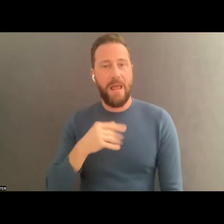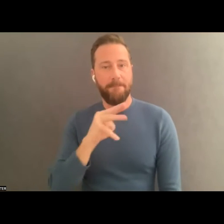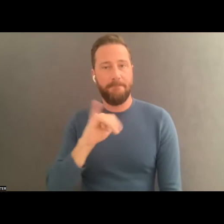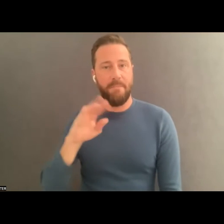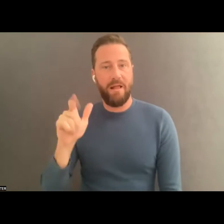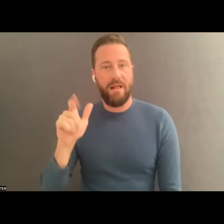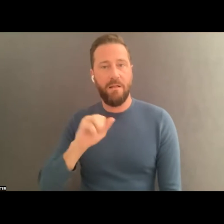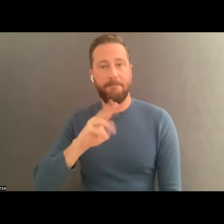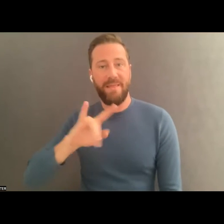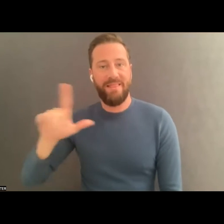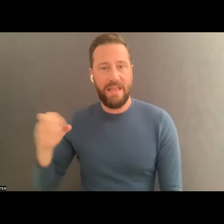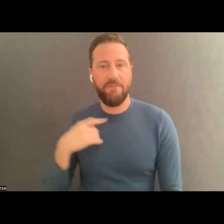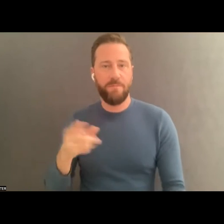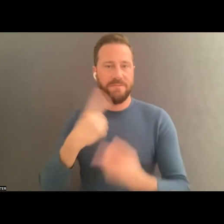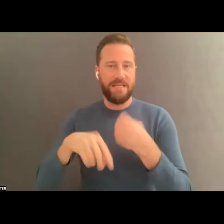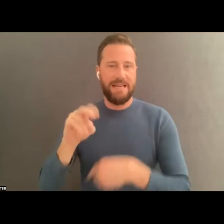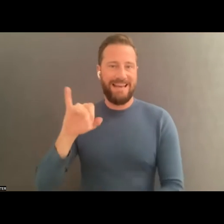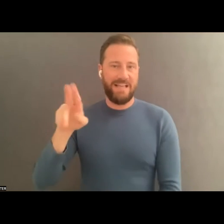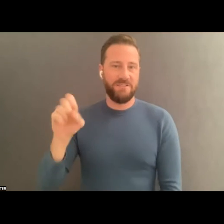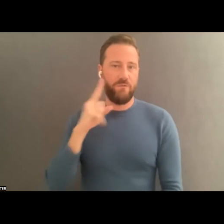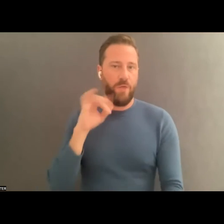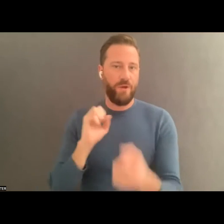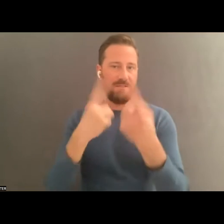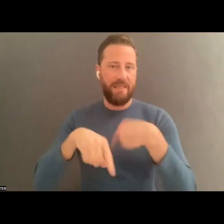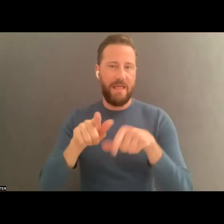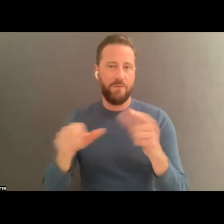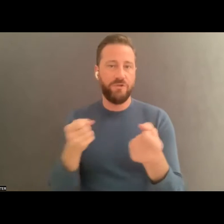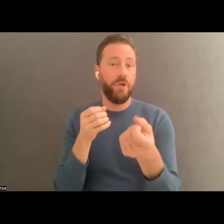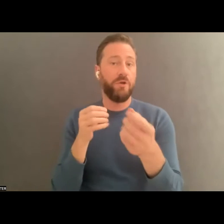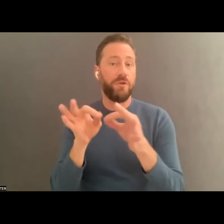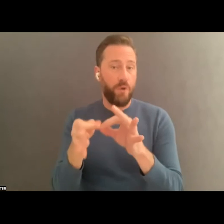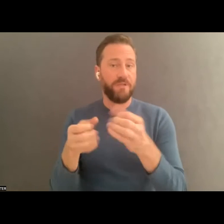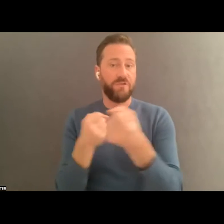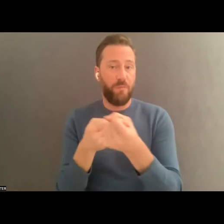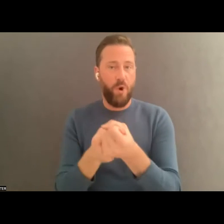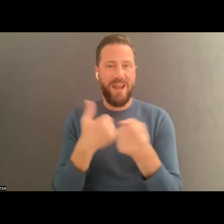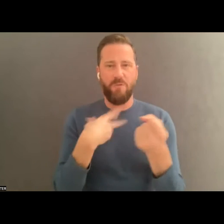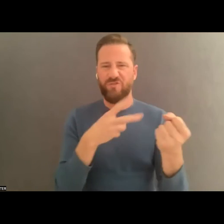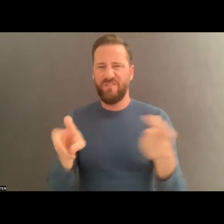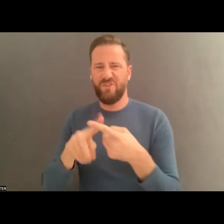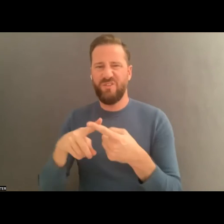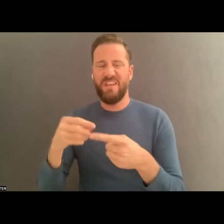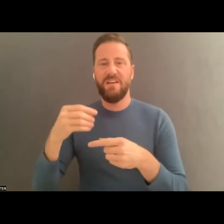and Michael Millie from SignNexus for their invaluable support. We are heading over to the session followup chat